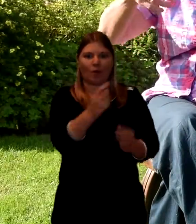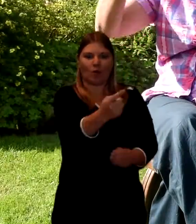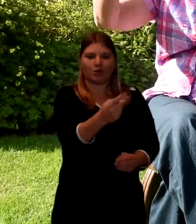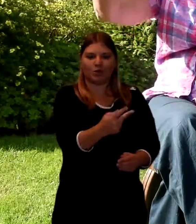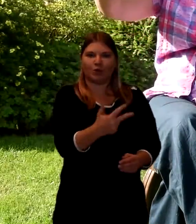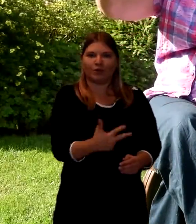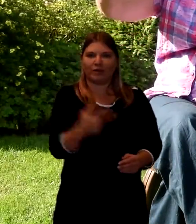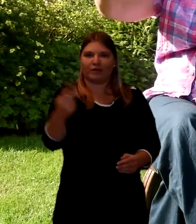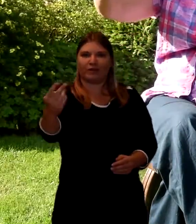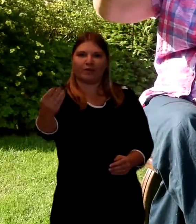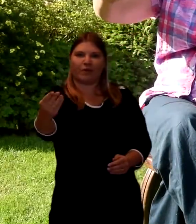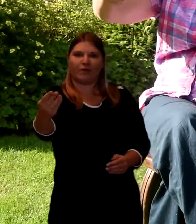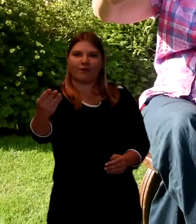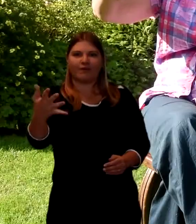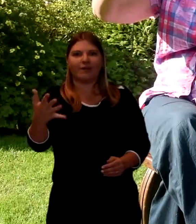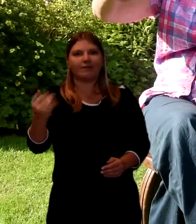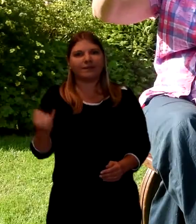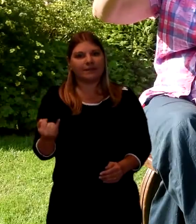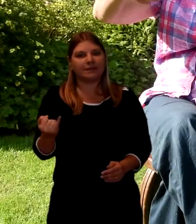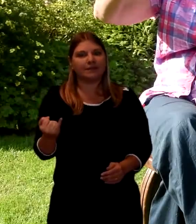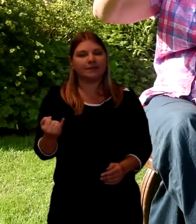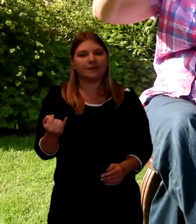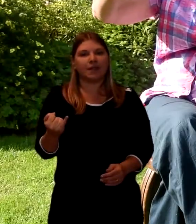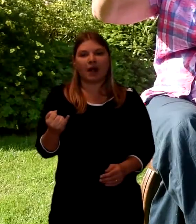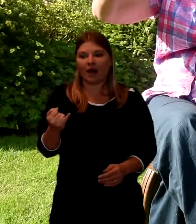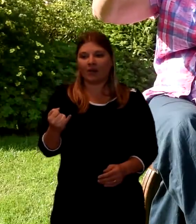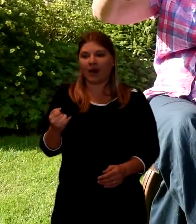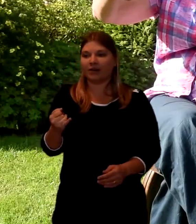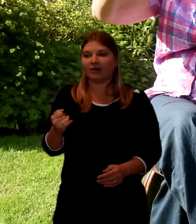And a person took... chosen by the the widow.